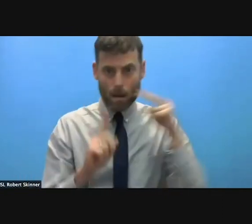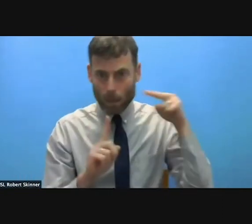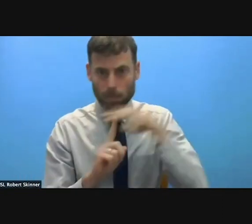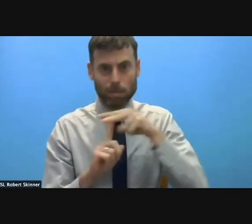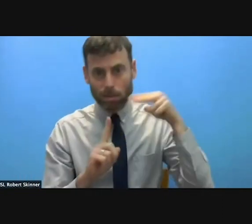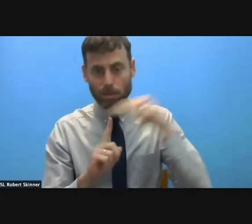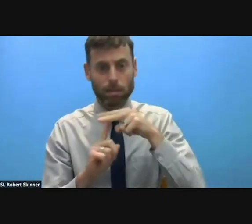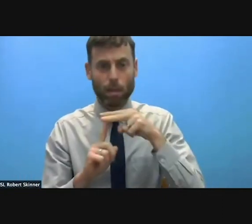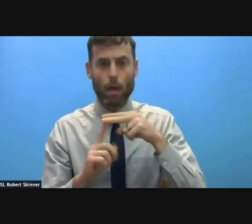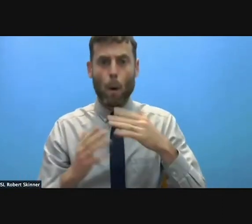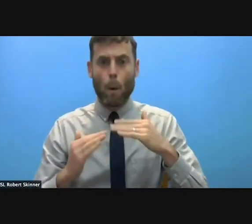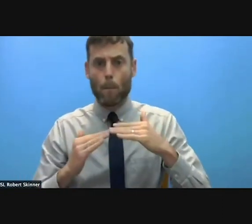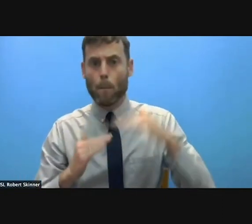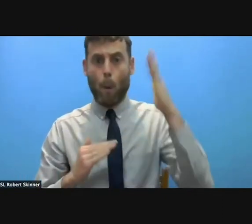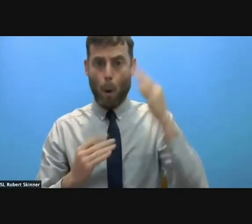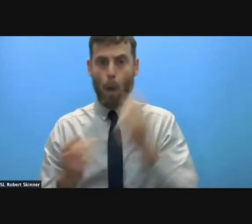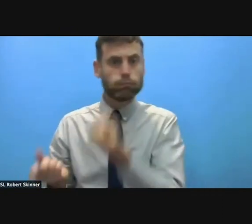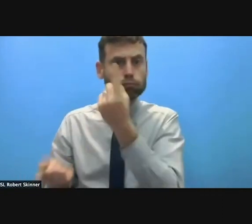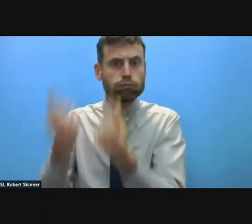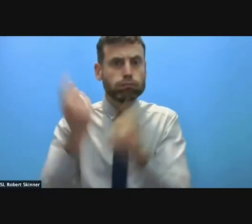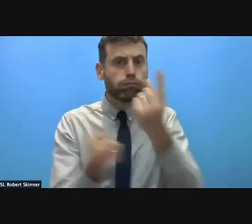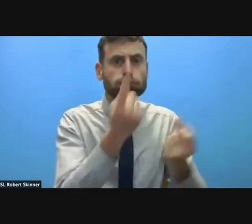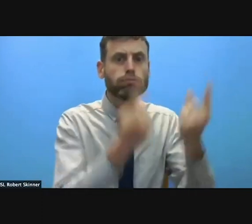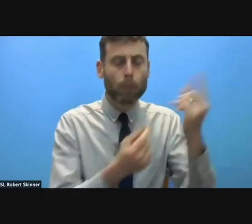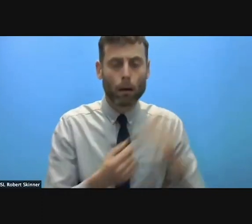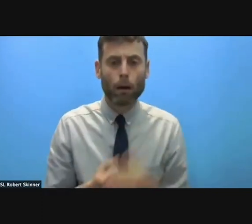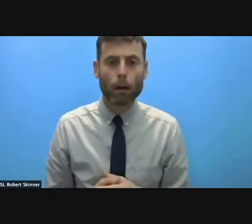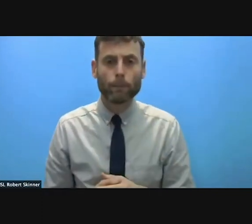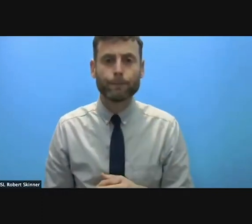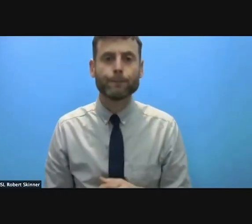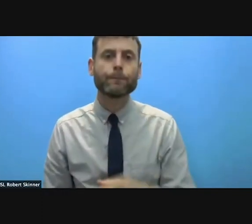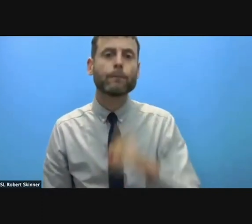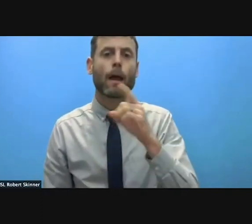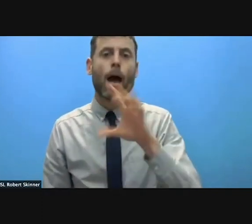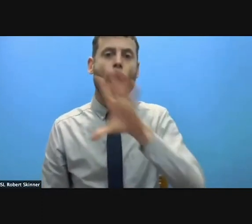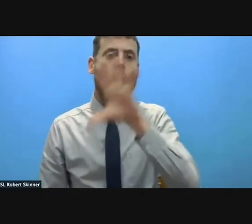We have reports from Eastern Africa. We have reports from the Middle East.